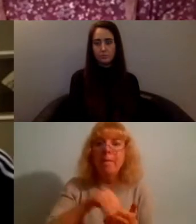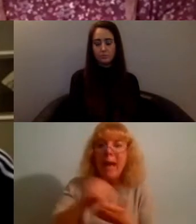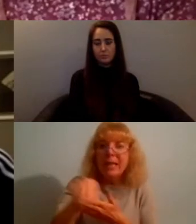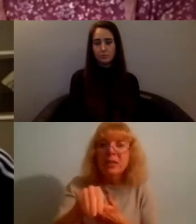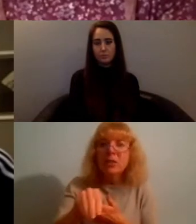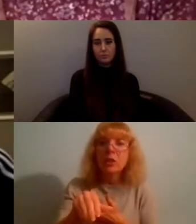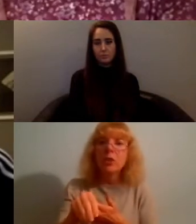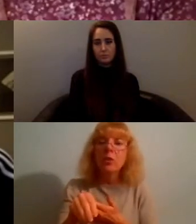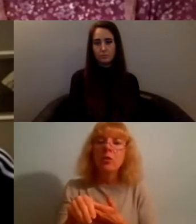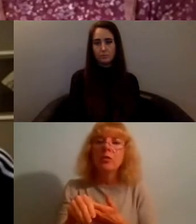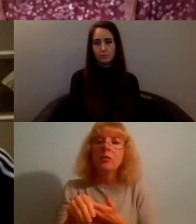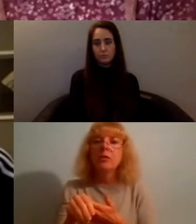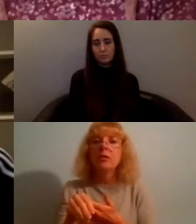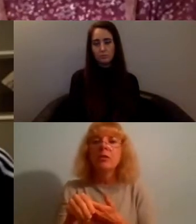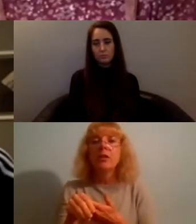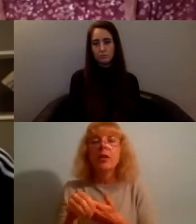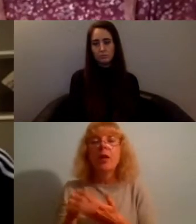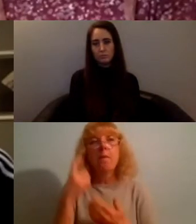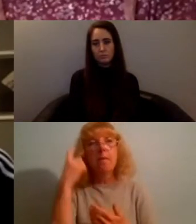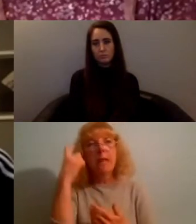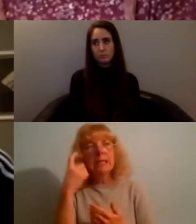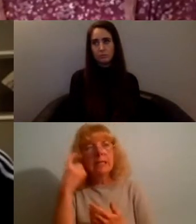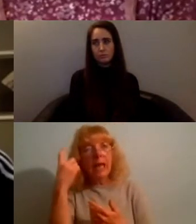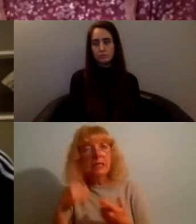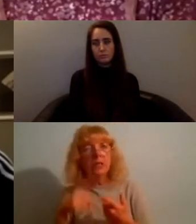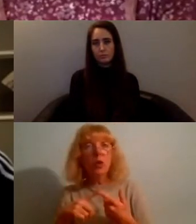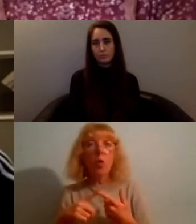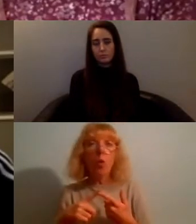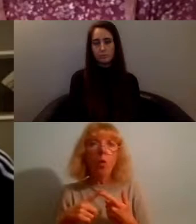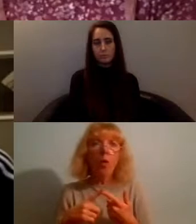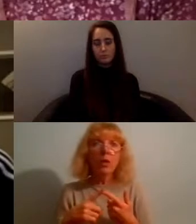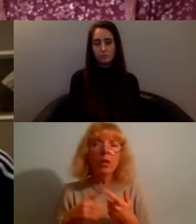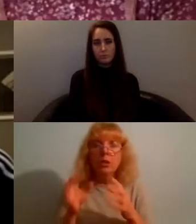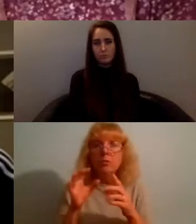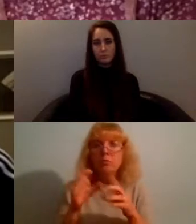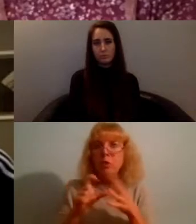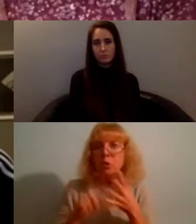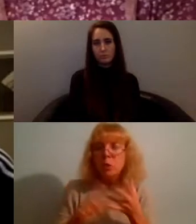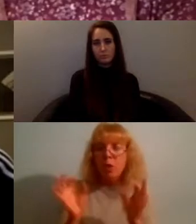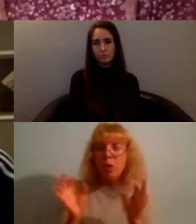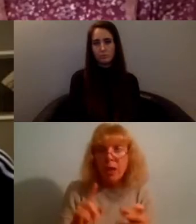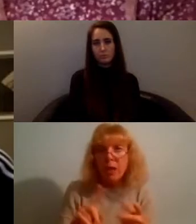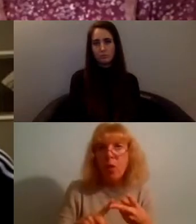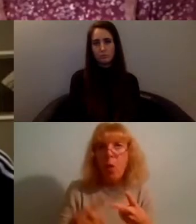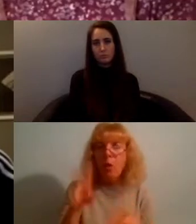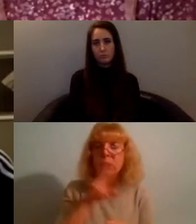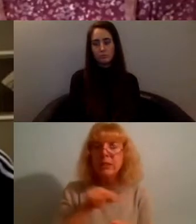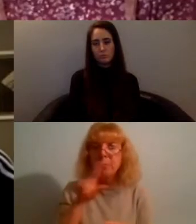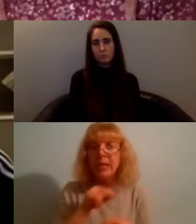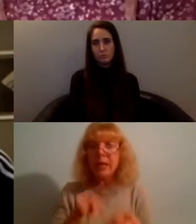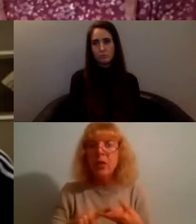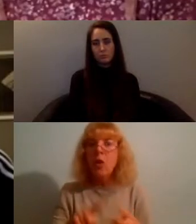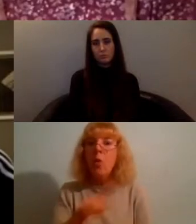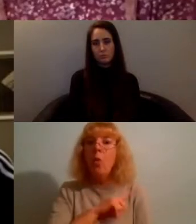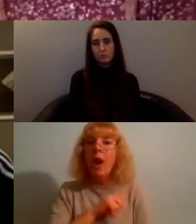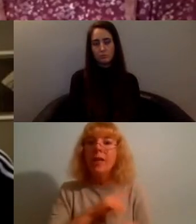sit down and do nothing or just like speak and because like usually rest is seen as a time when